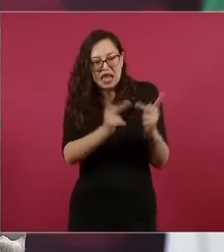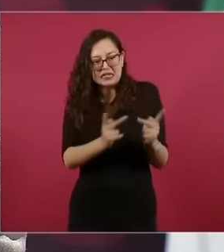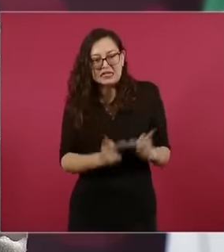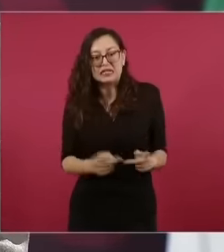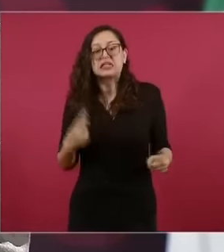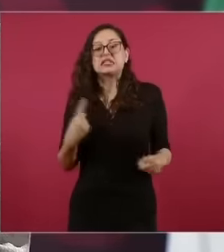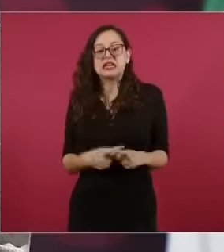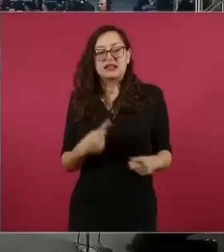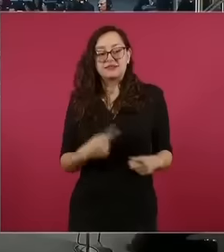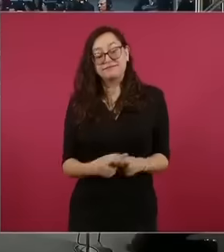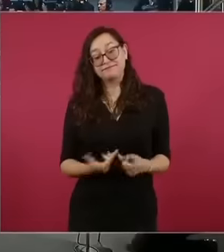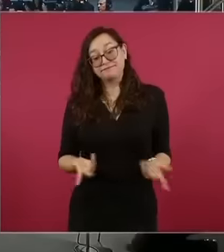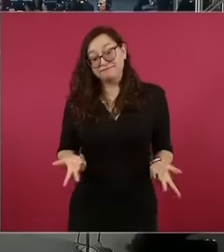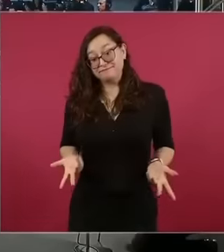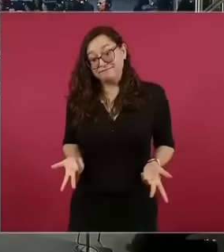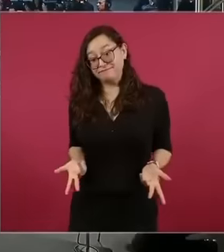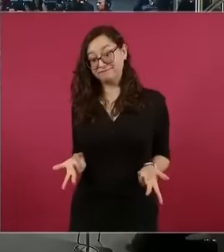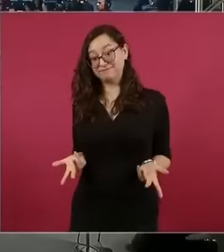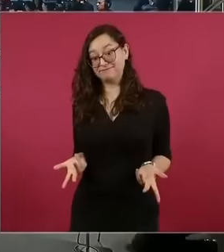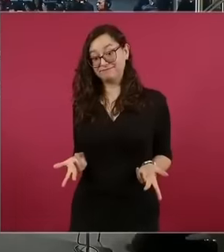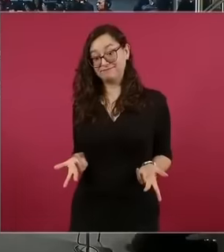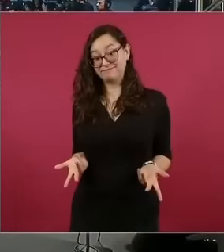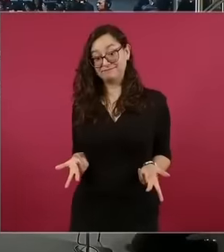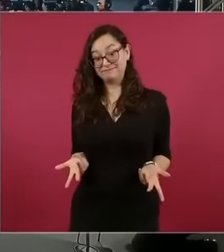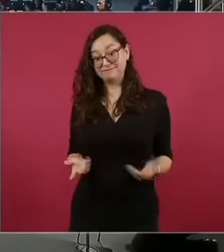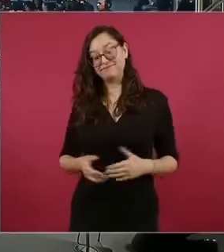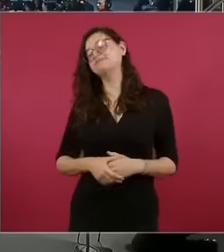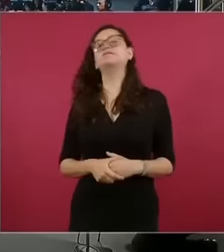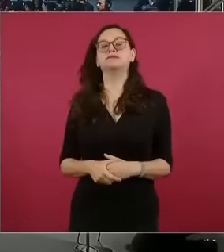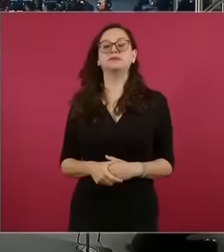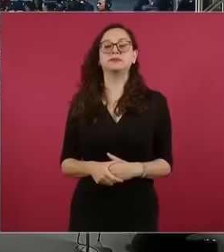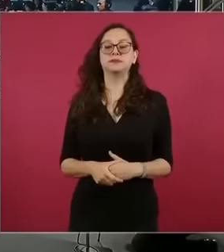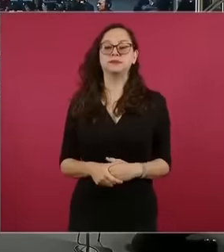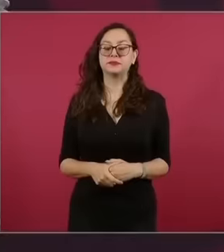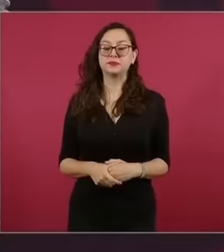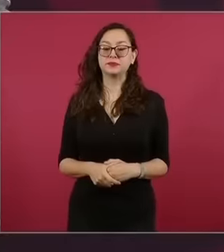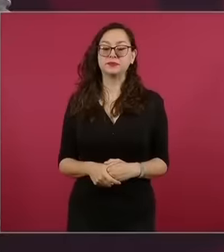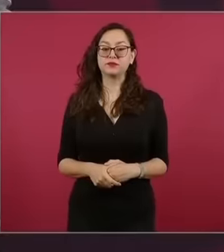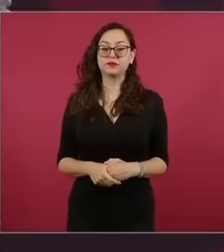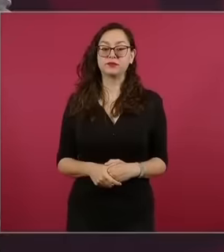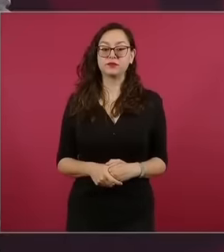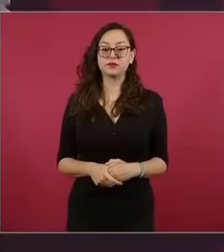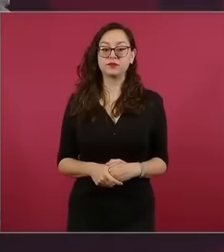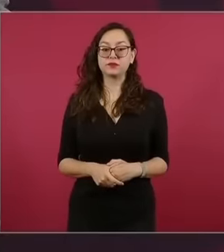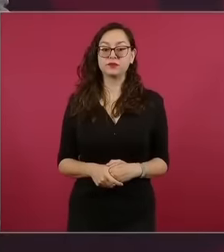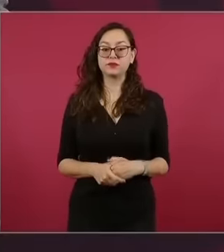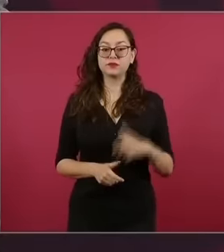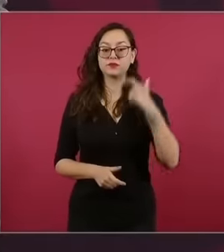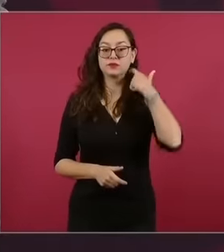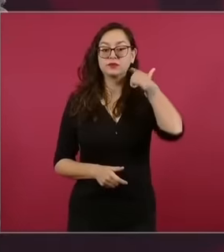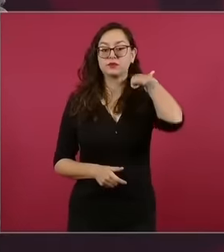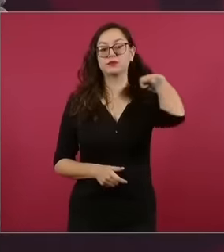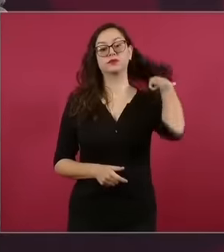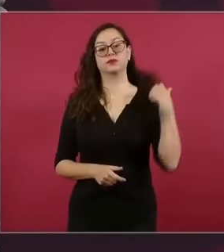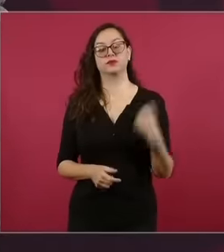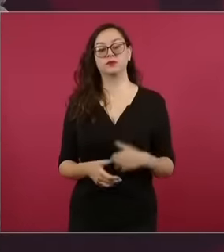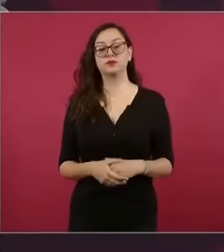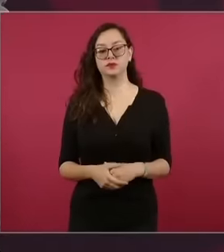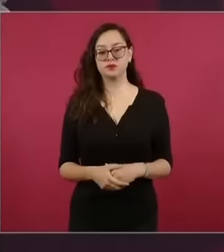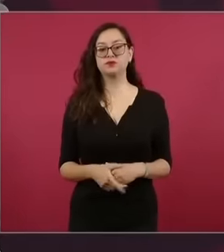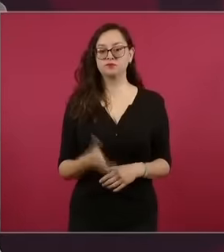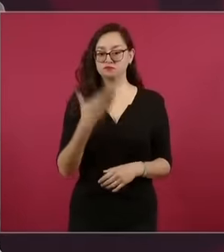then eh It's good that you are here with us now in